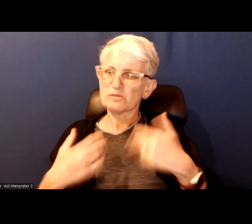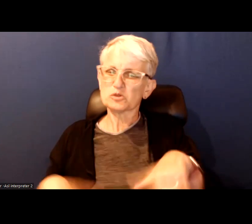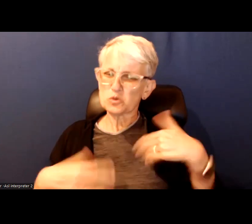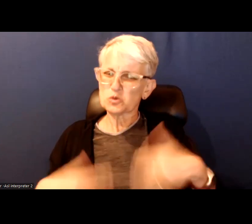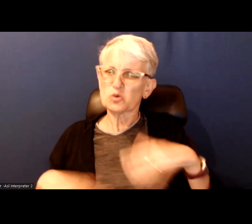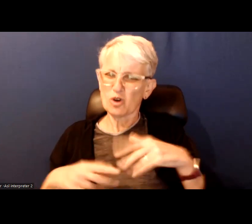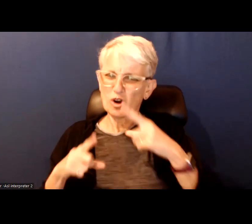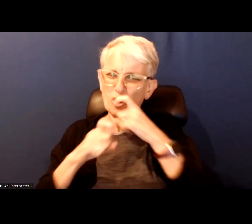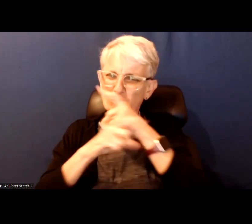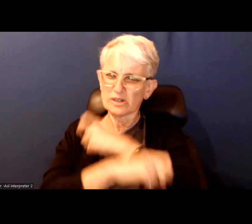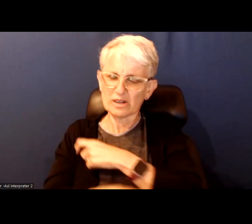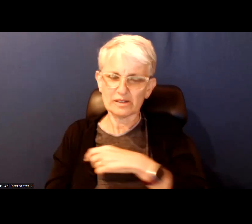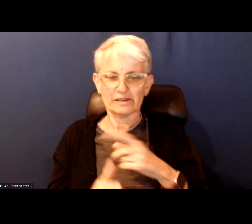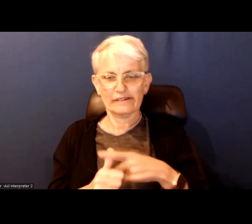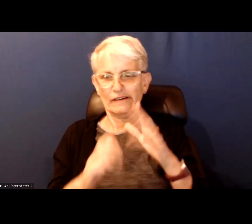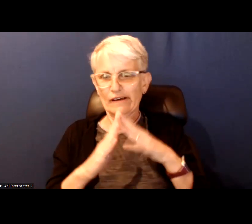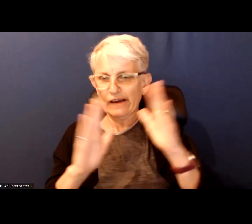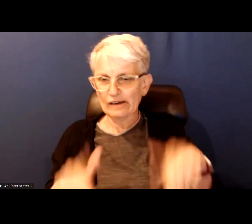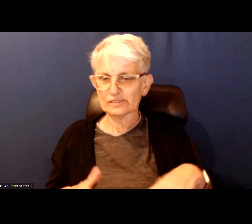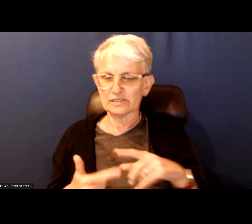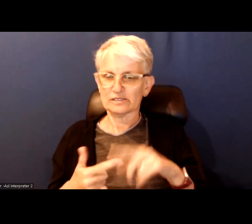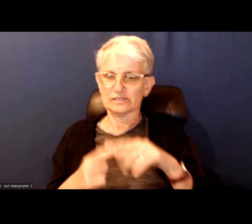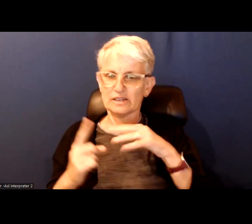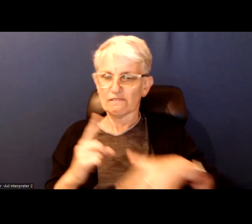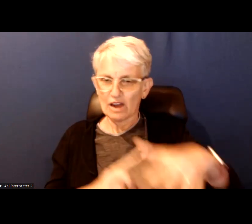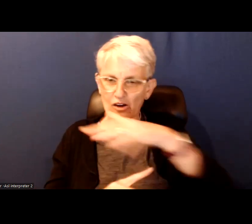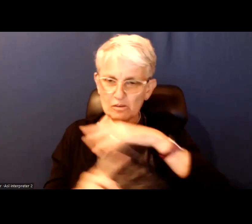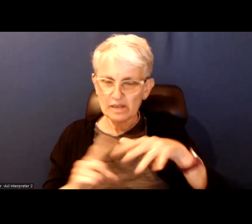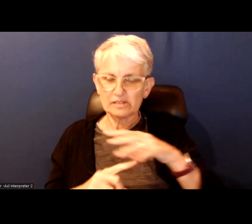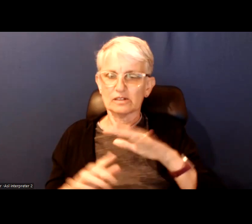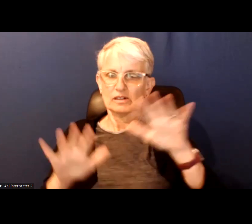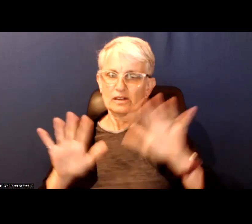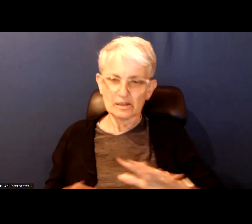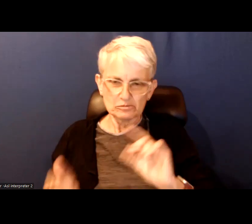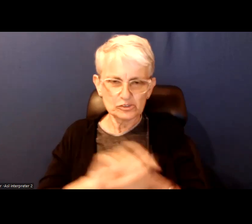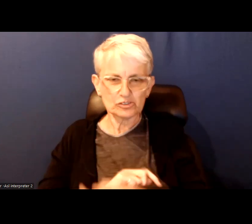We think about housing or environmental climate change , poverty.